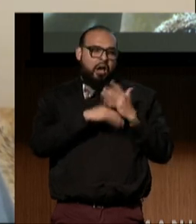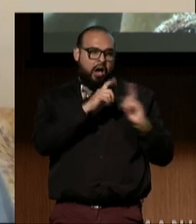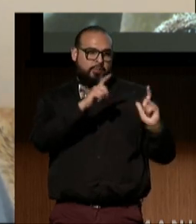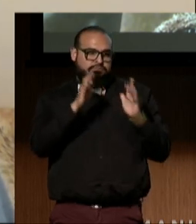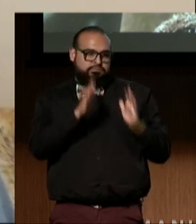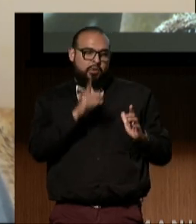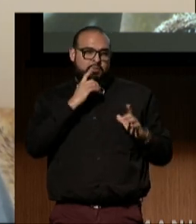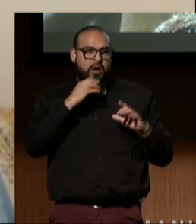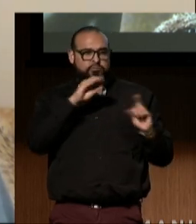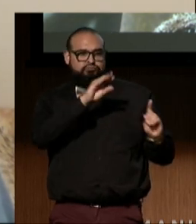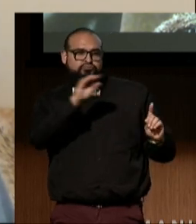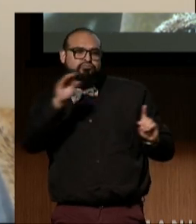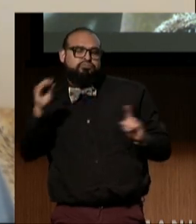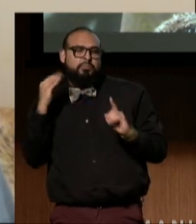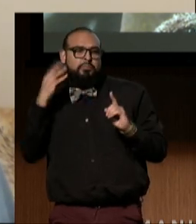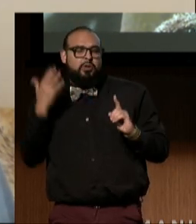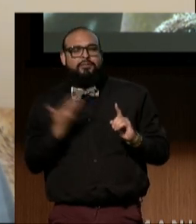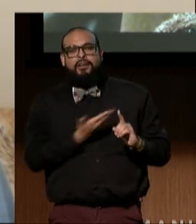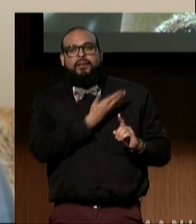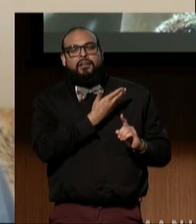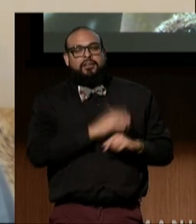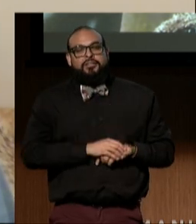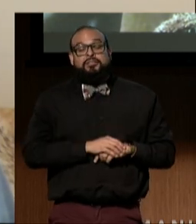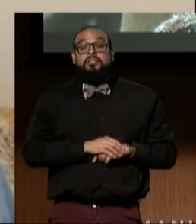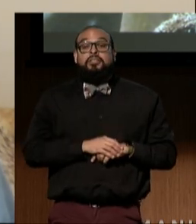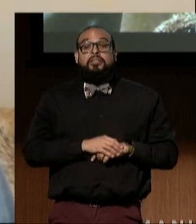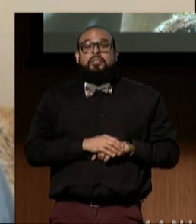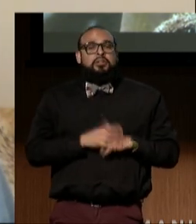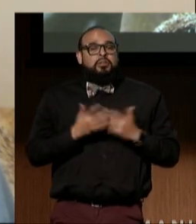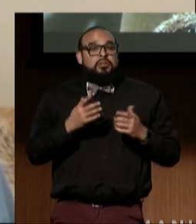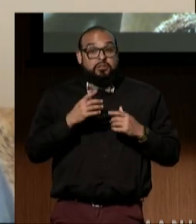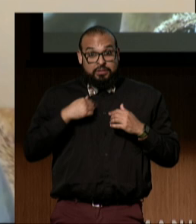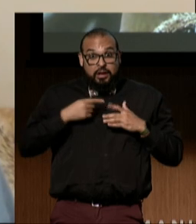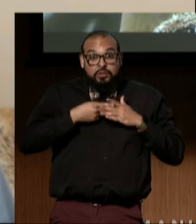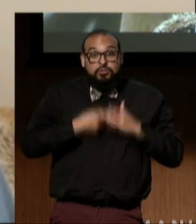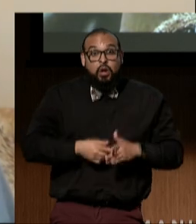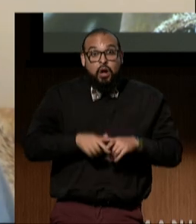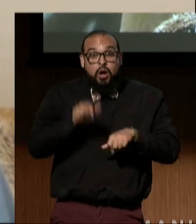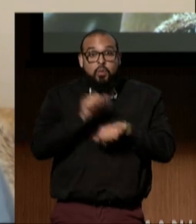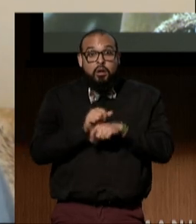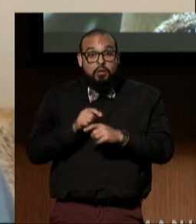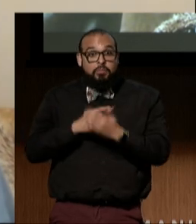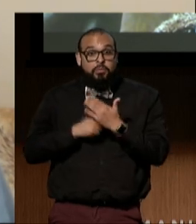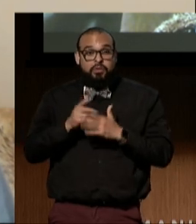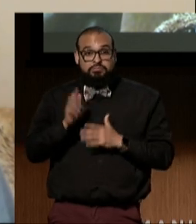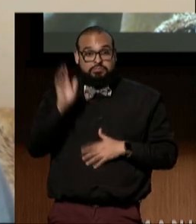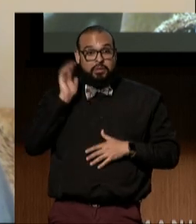these beautiful photos. From the day that I started working on this project in 2018